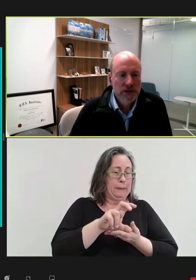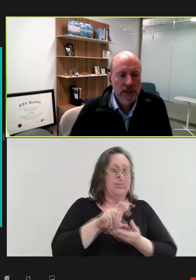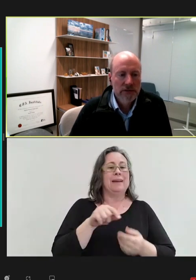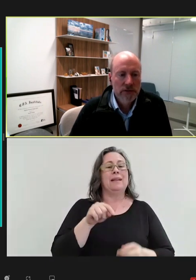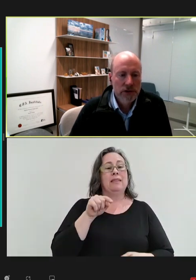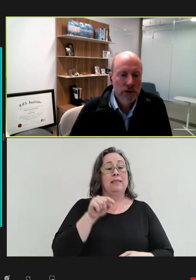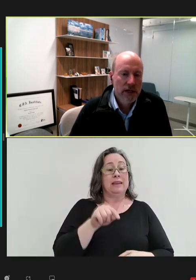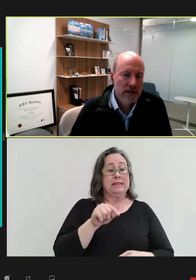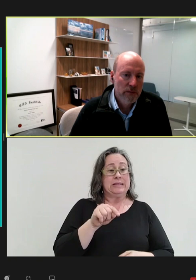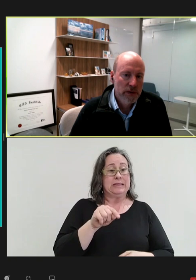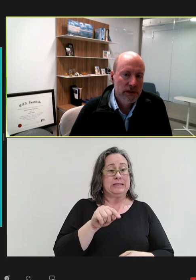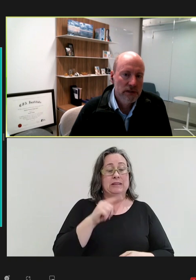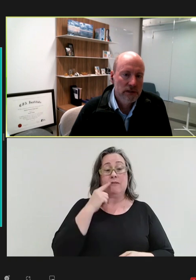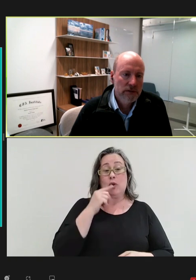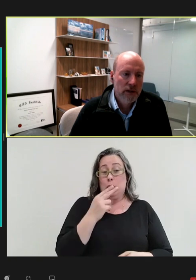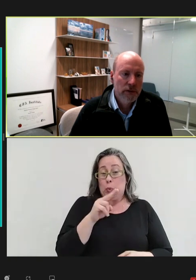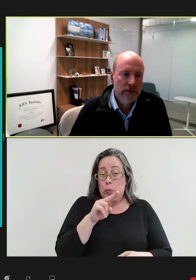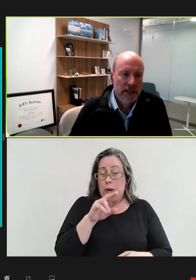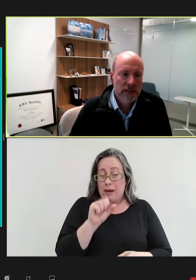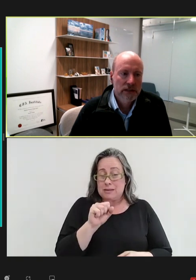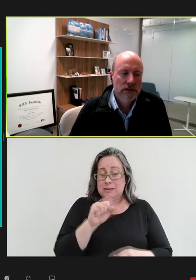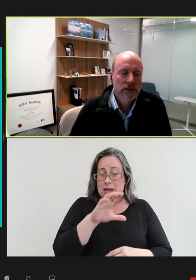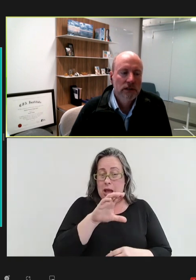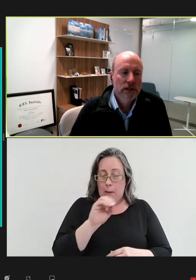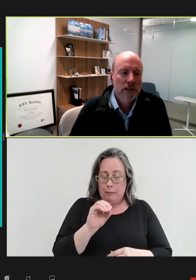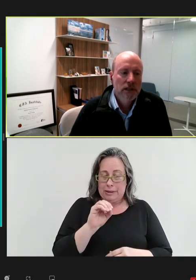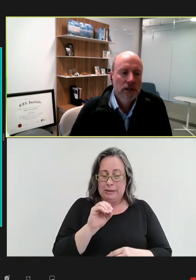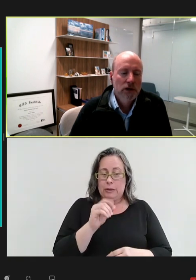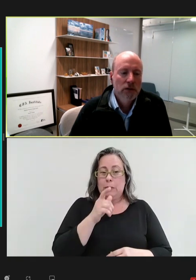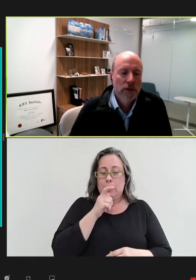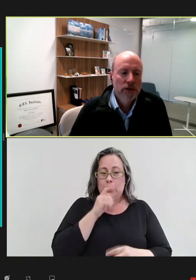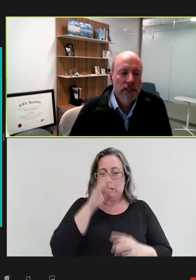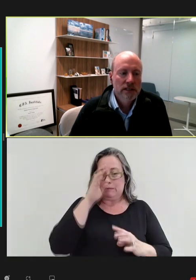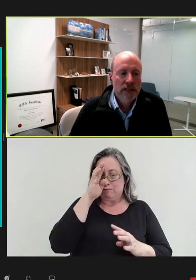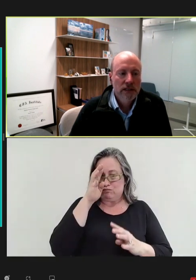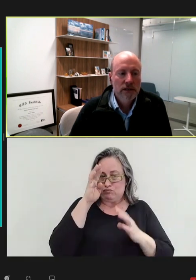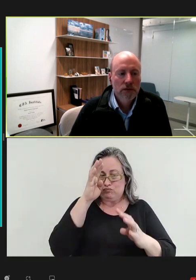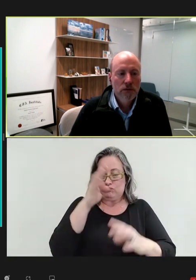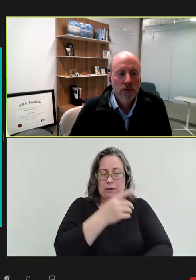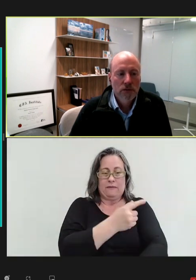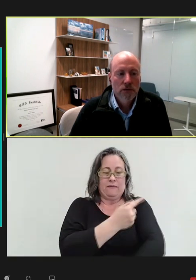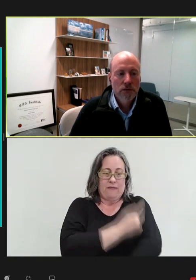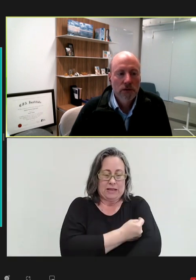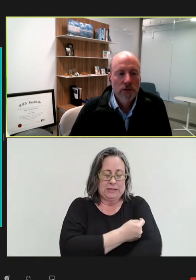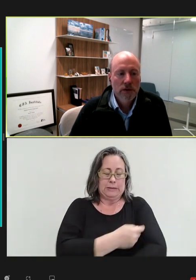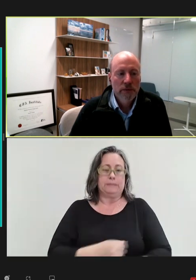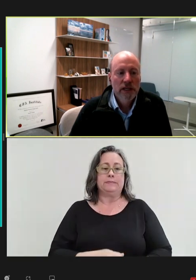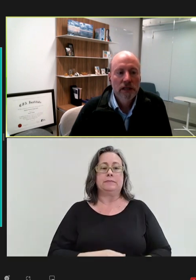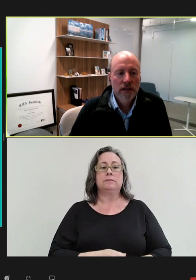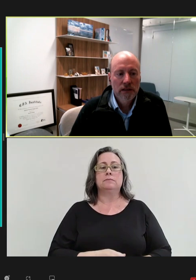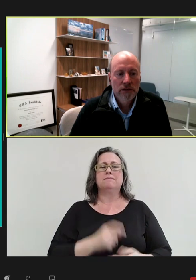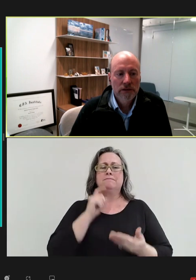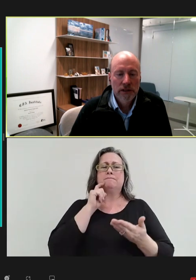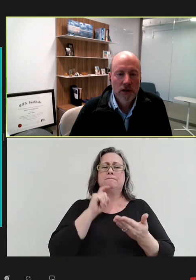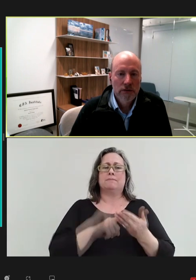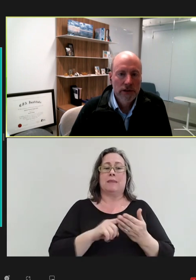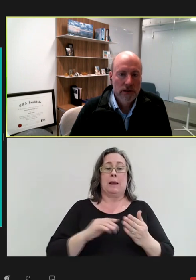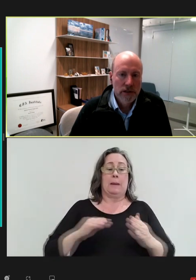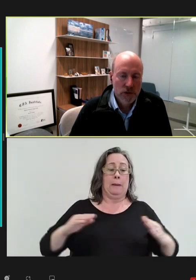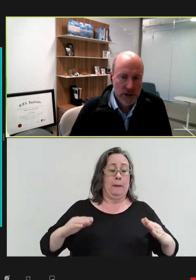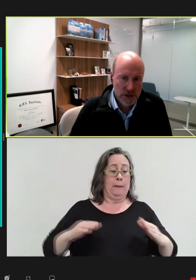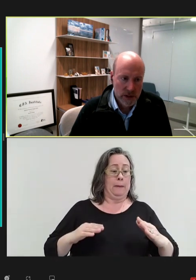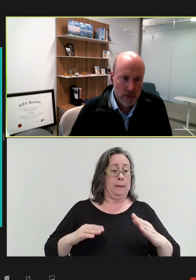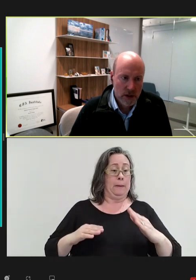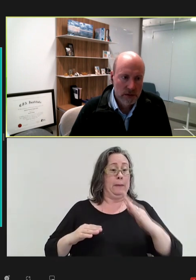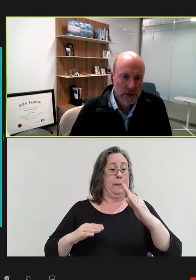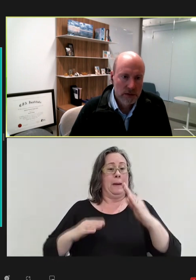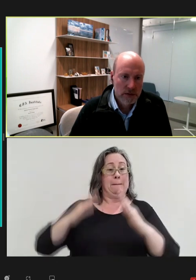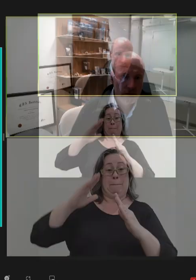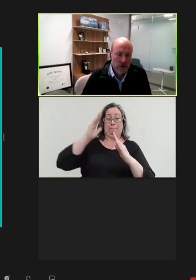just for U.S. companies developing vaccines, but you can see the peak during COVID in 2021,